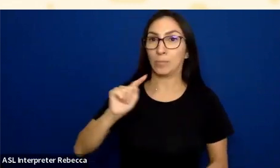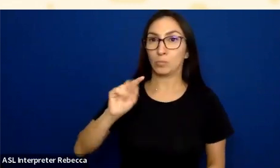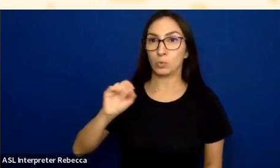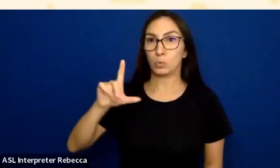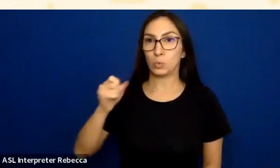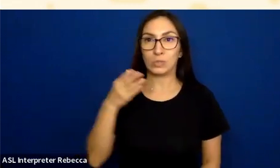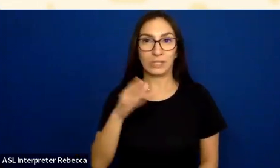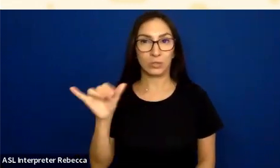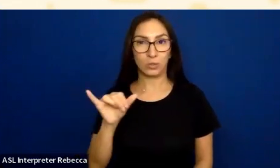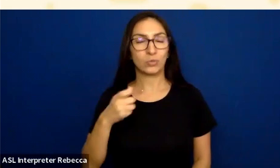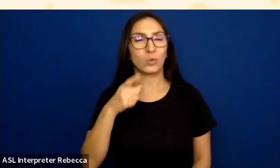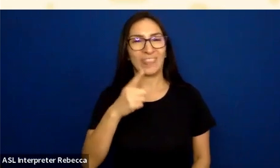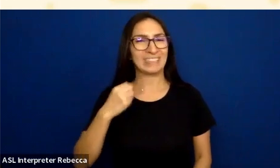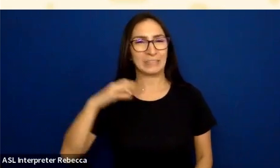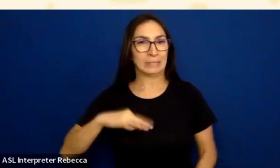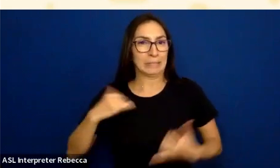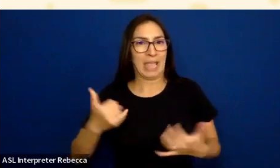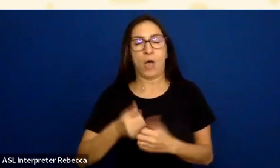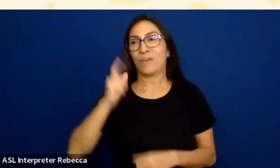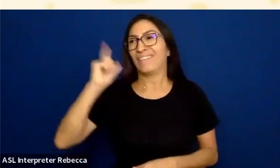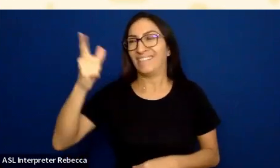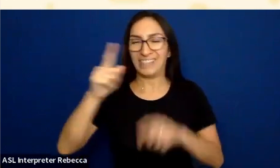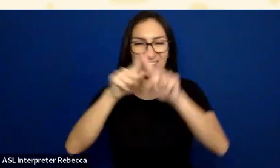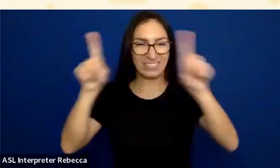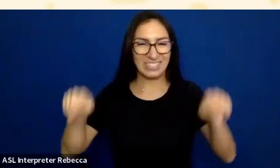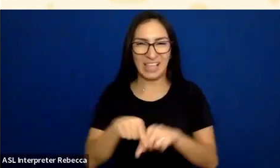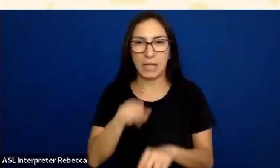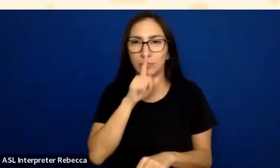as opposed to my slides that are really just talking points and a lot of visuals.